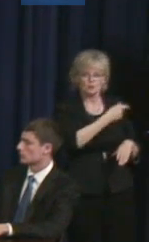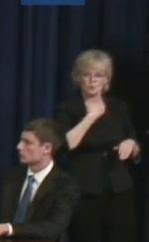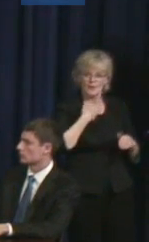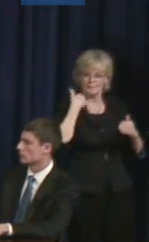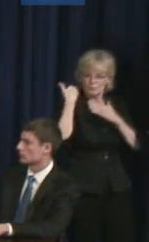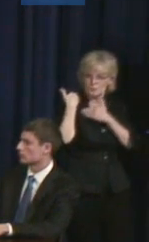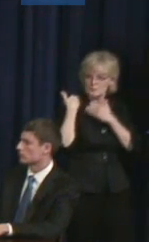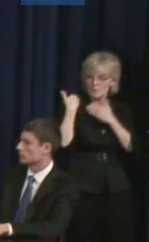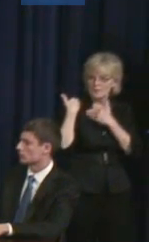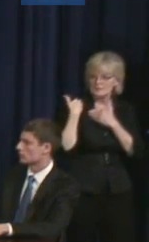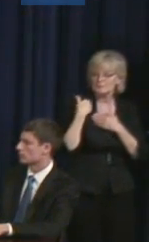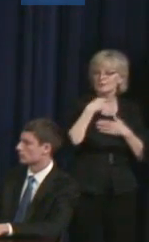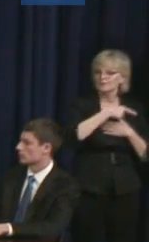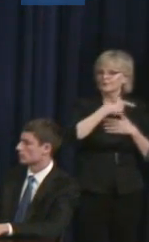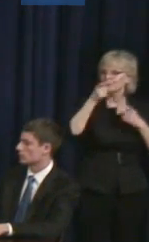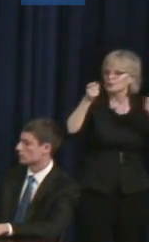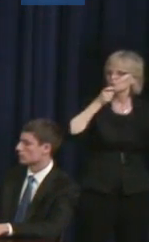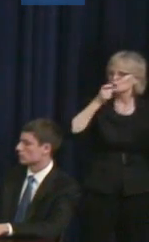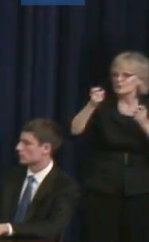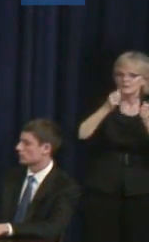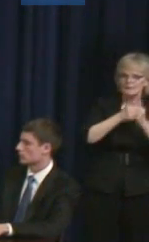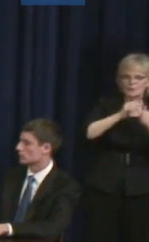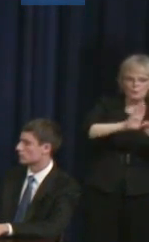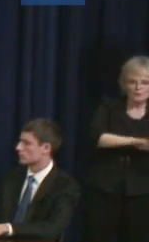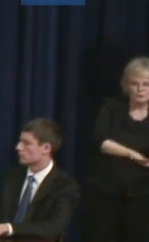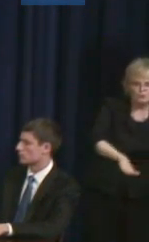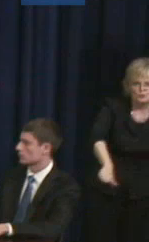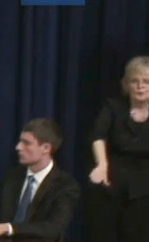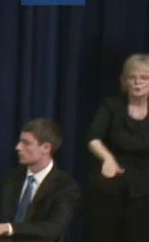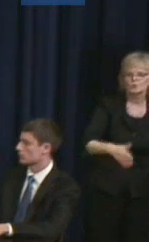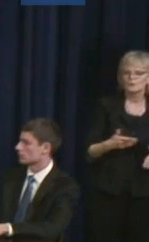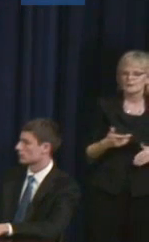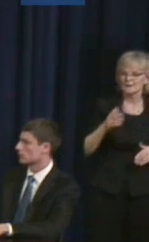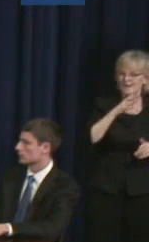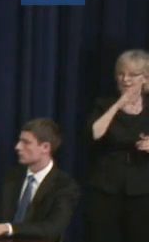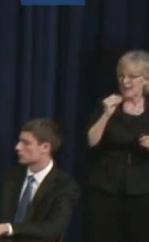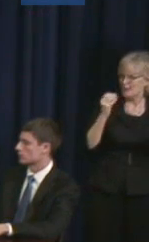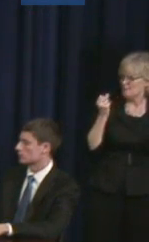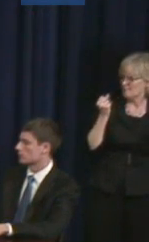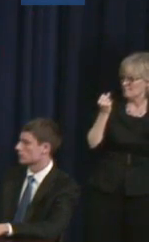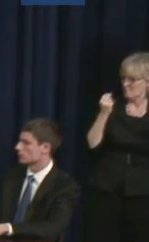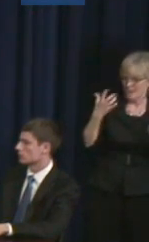have a responsibility for dealing with your children. And then I think what many of us believe.